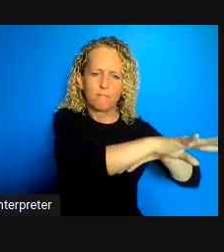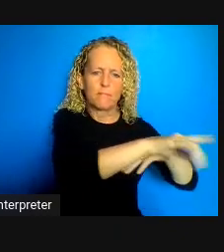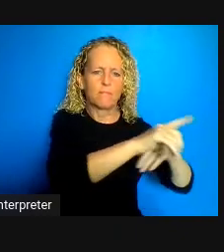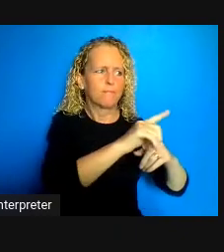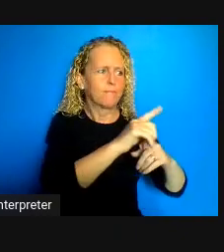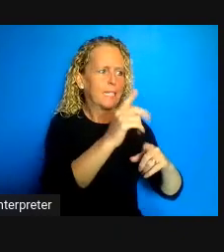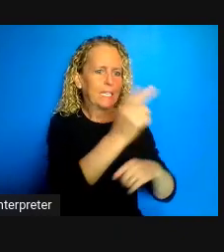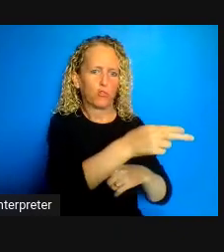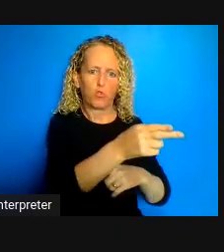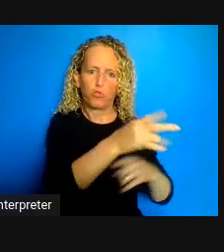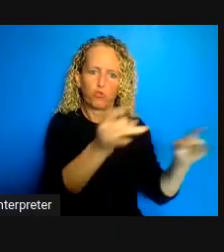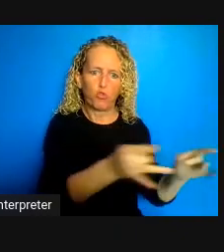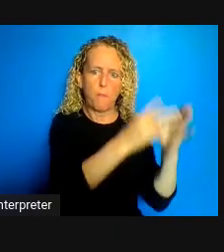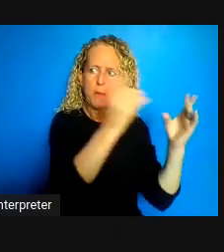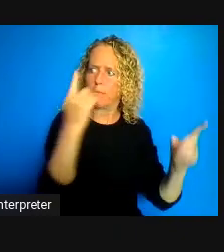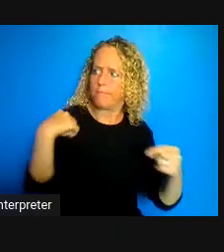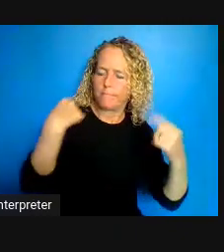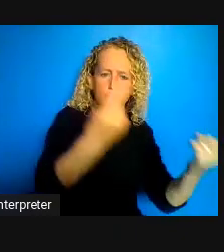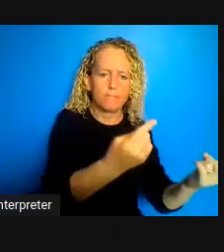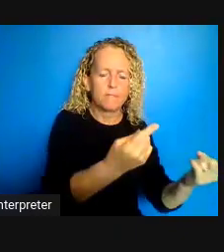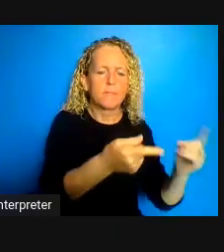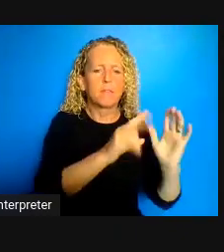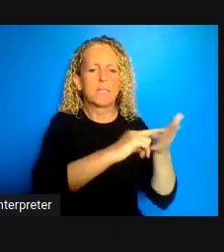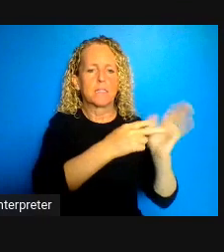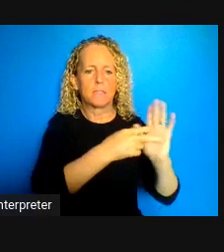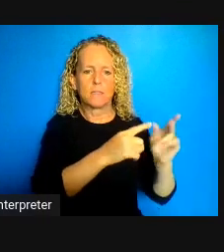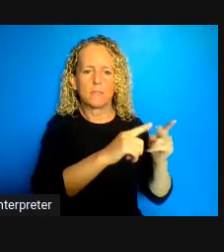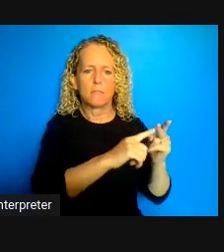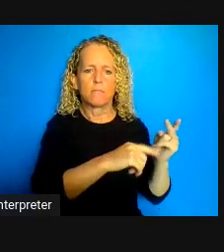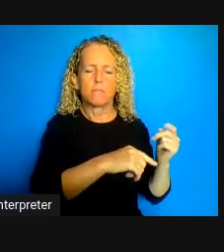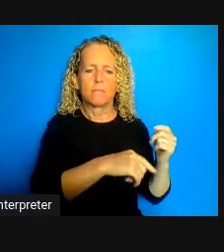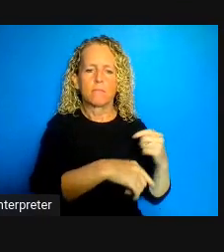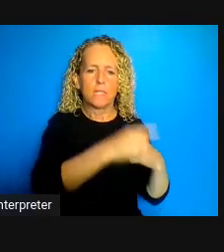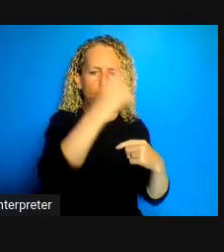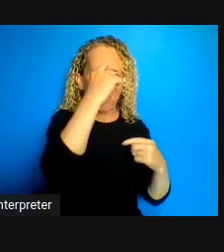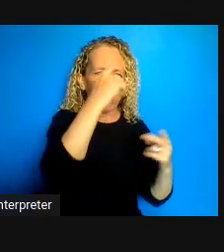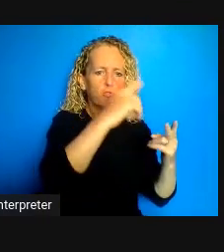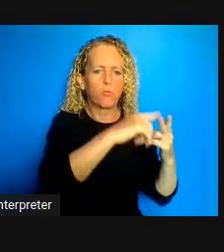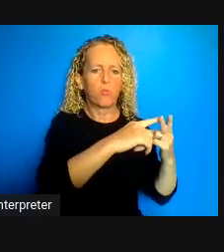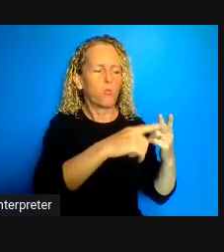potentially deep psychological as well as somatic effects, poverty and other